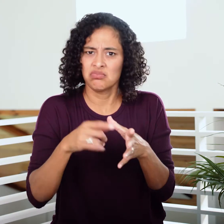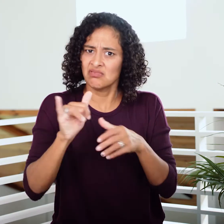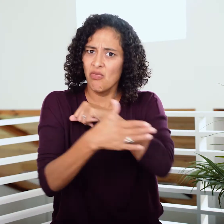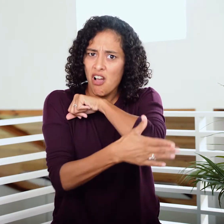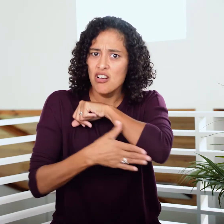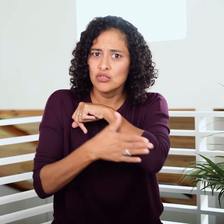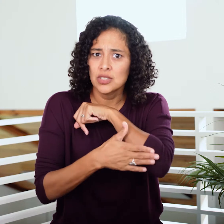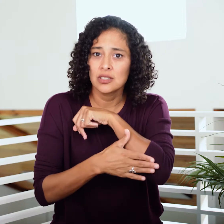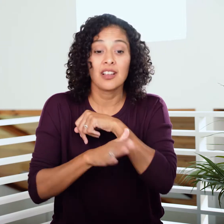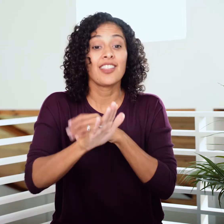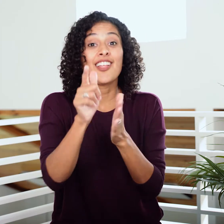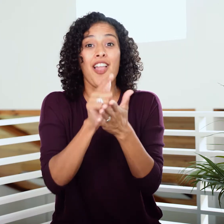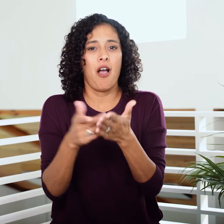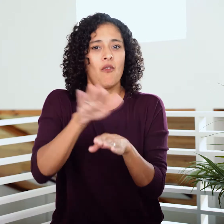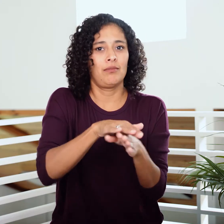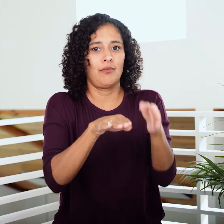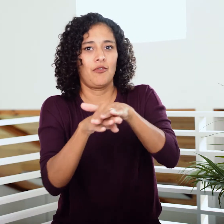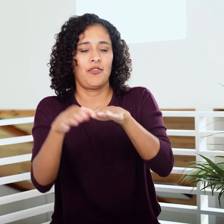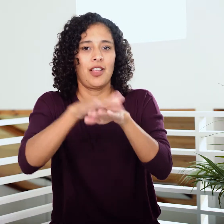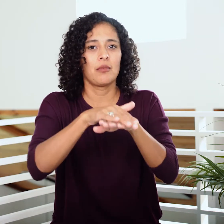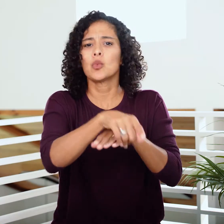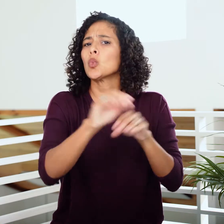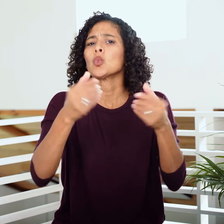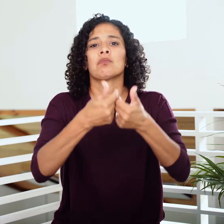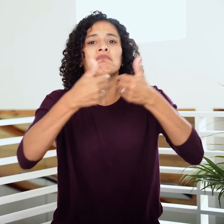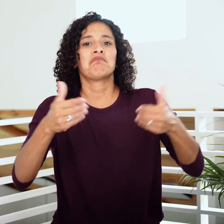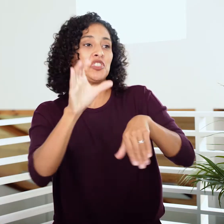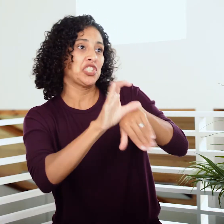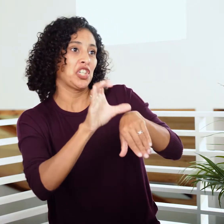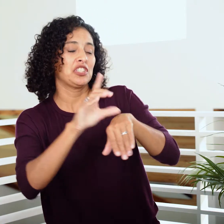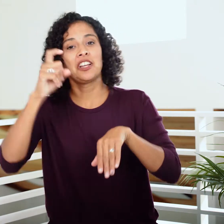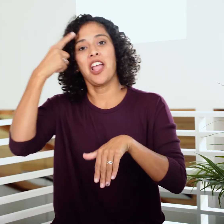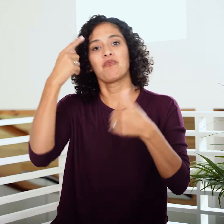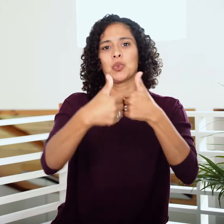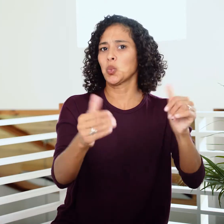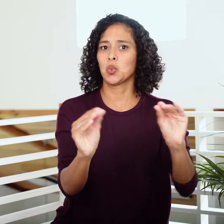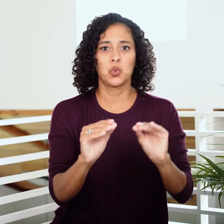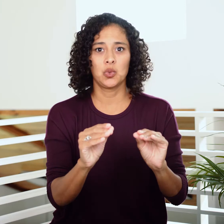that functioned as a nation, so all their laws overlapped. There was no separation of church and state.